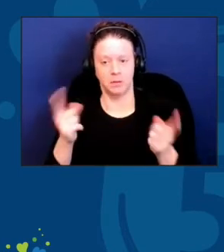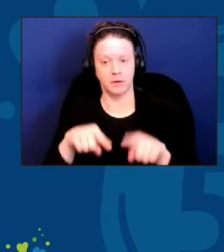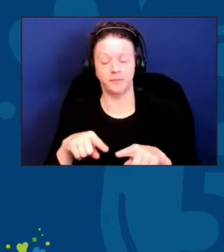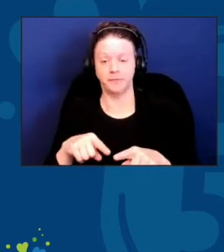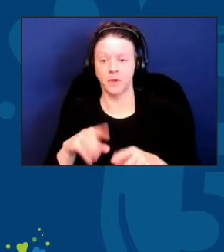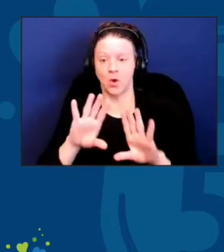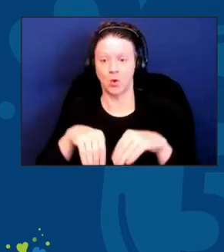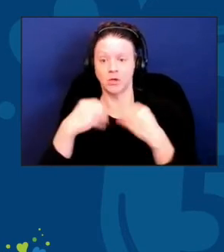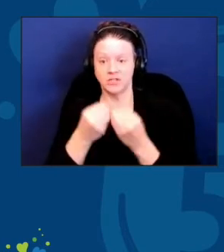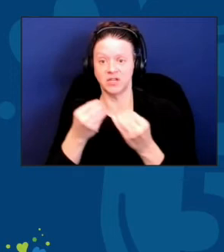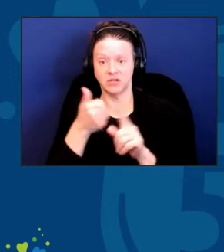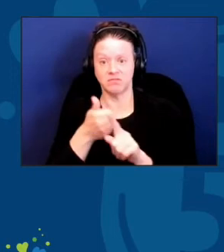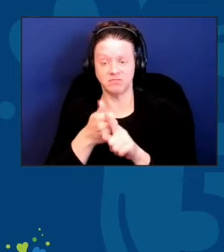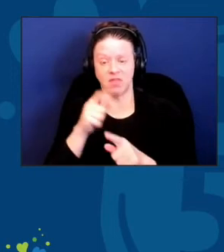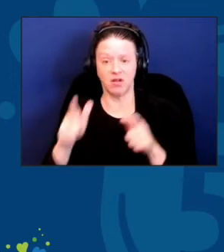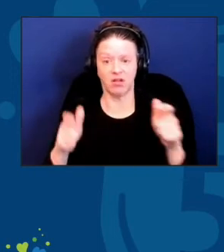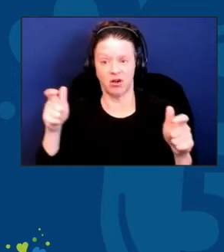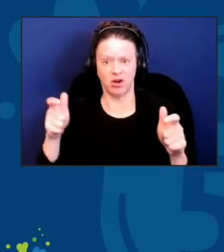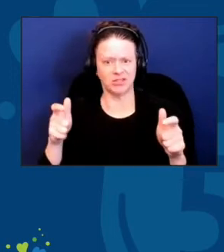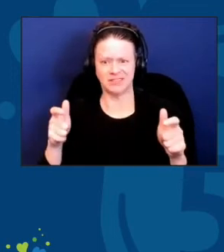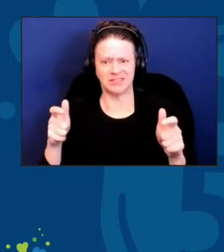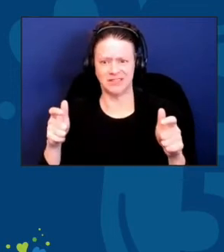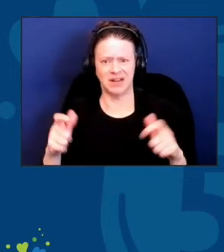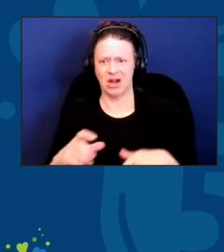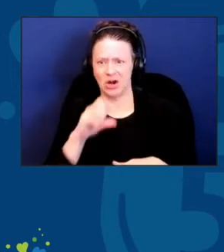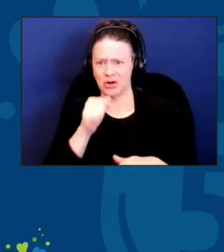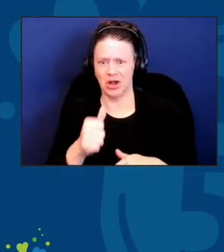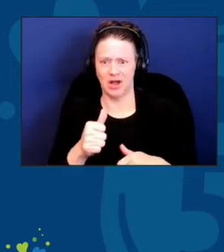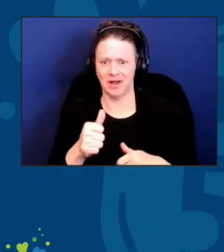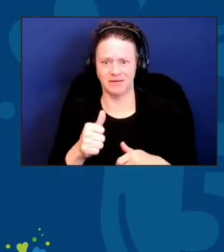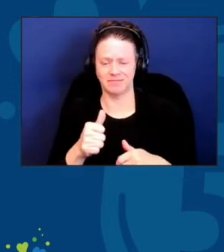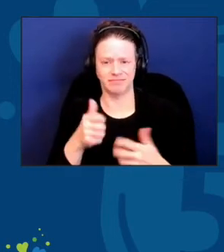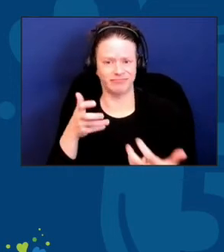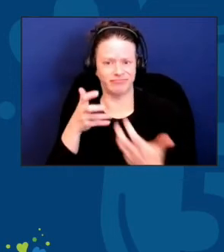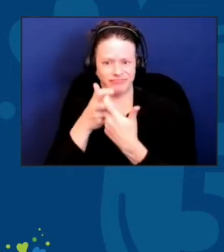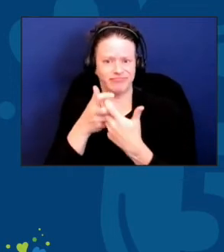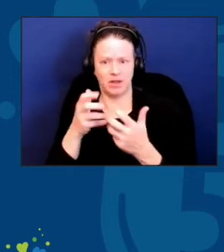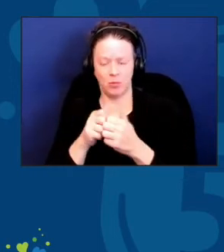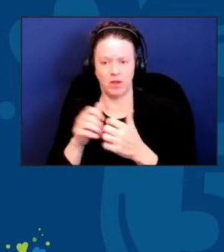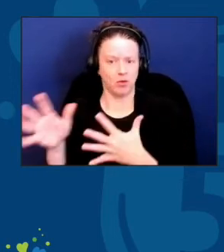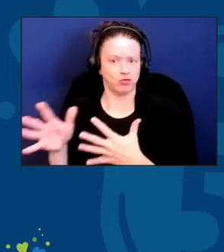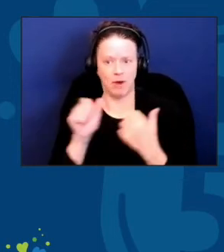not really suited to rapid disruption. They tend to be slow to change.